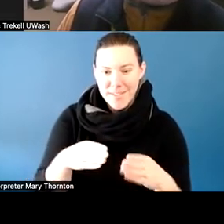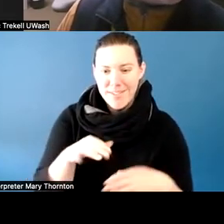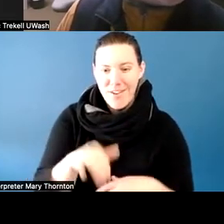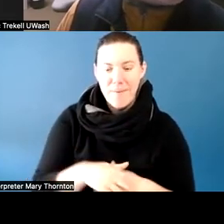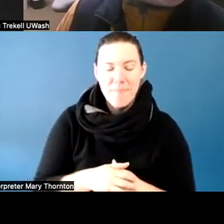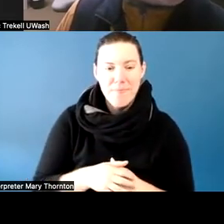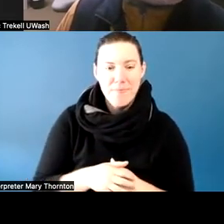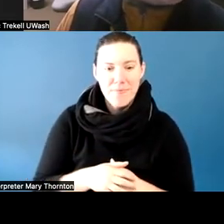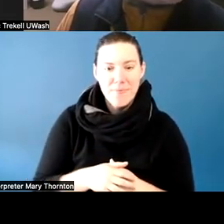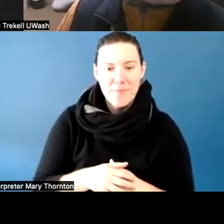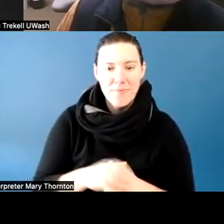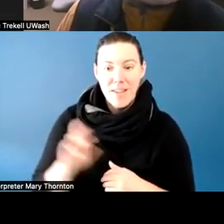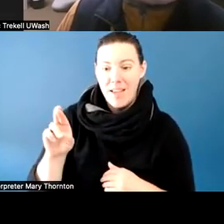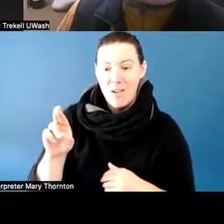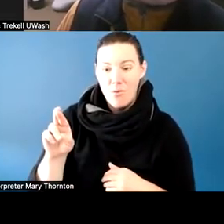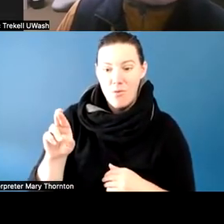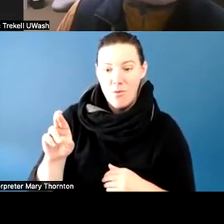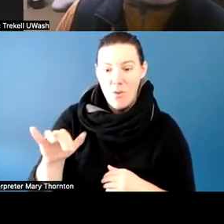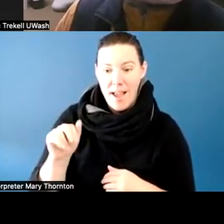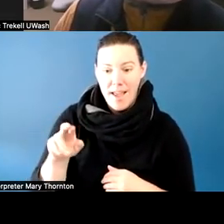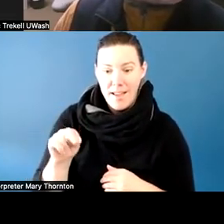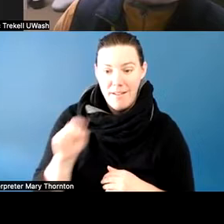Bryan, I'm going to ask you to share next.